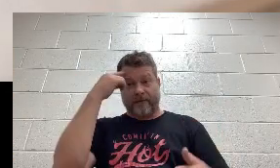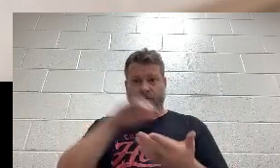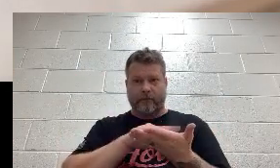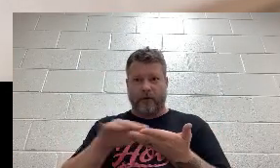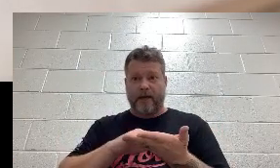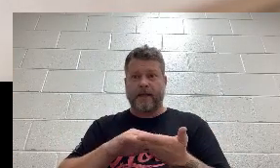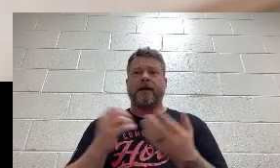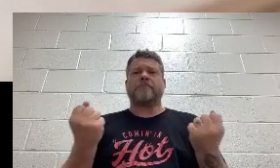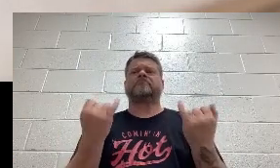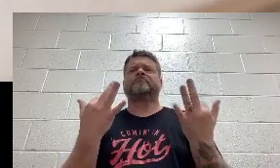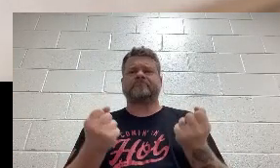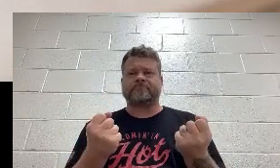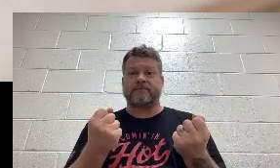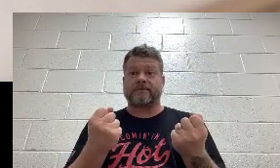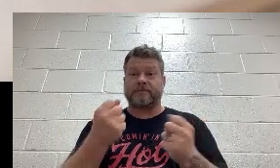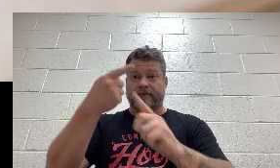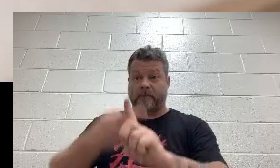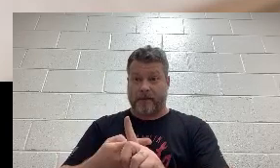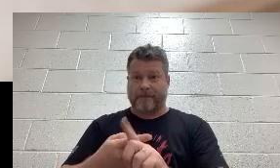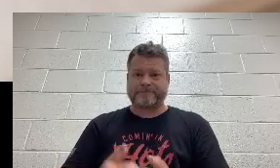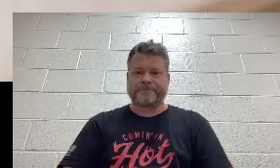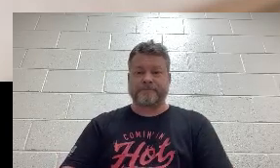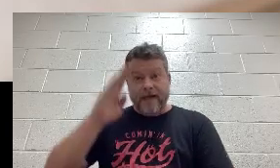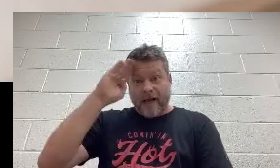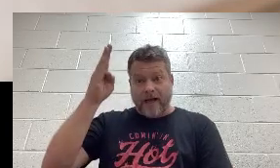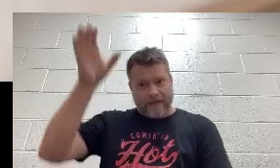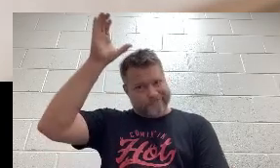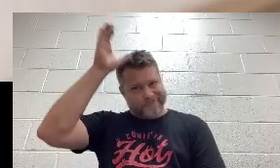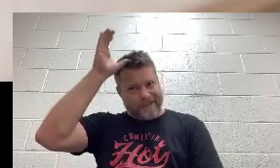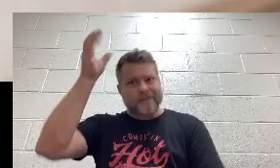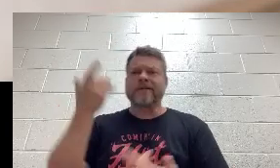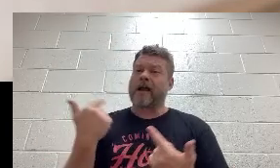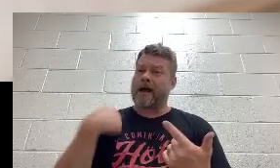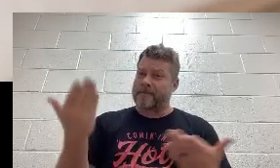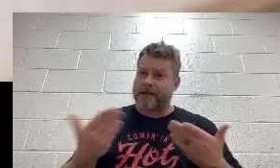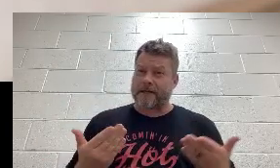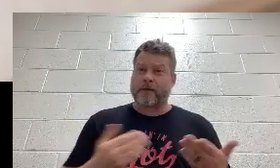my name is Canyon and I'm here with the Braille sign of the month. The Braille sign of this month